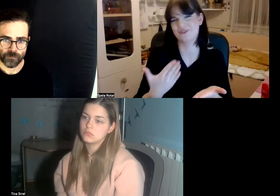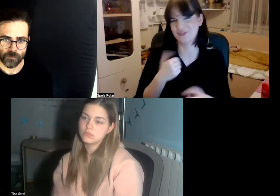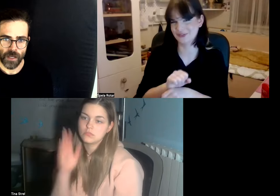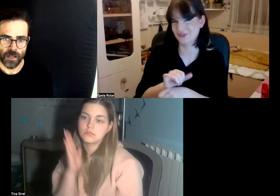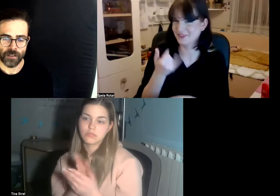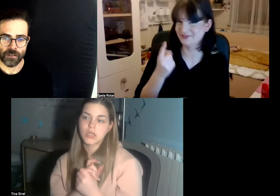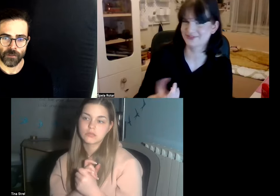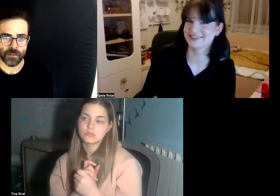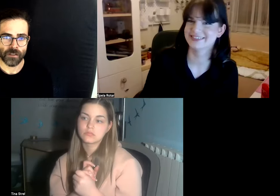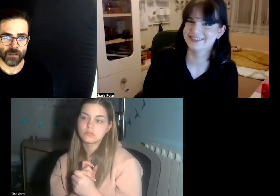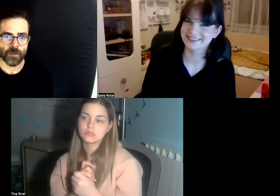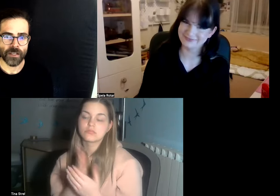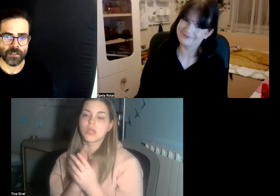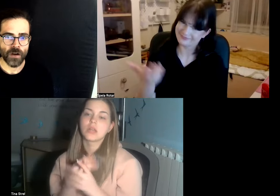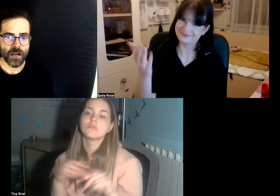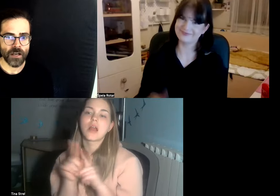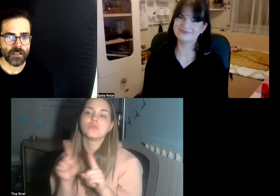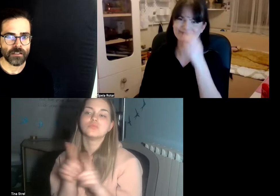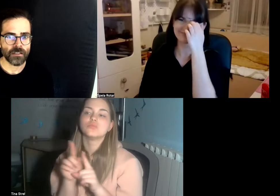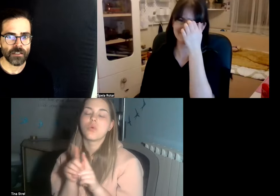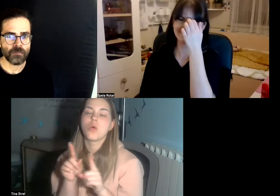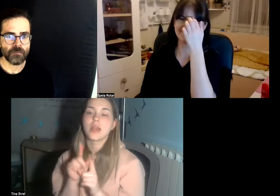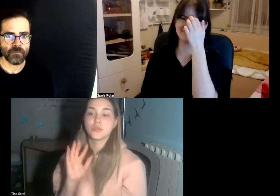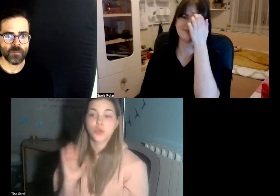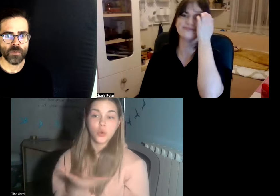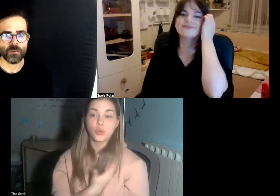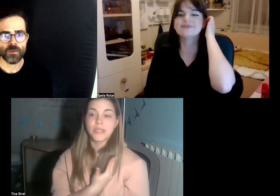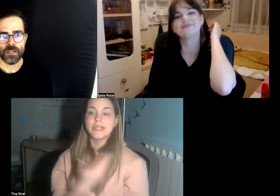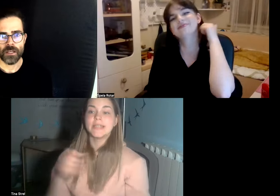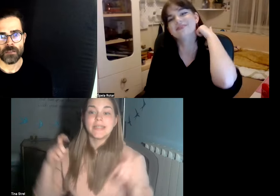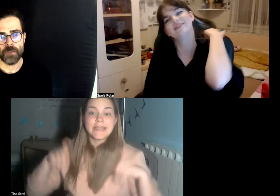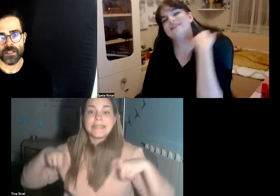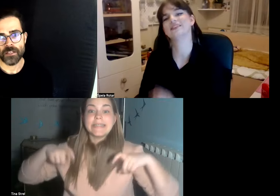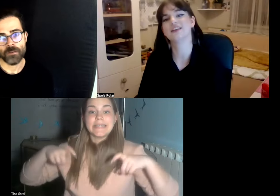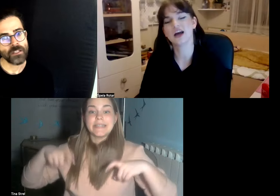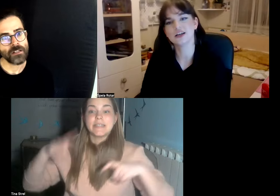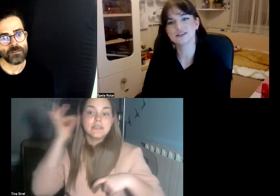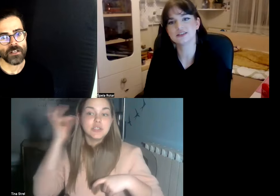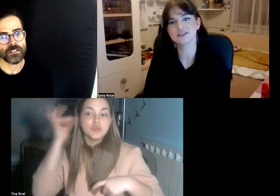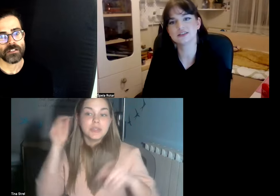that I mean everybody can try and it would and it makes a great deal for us